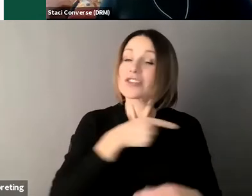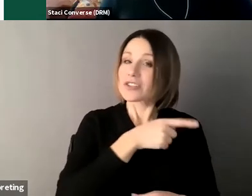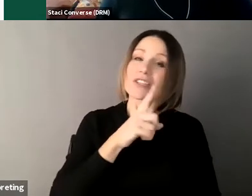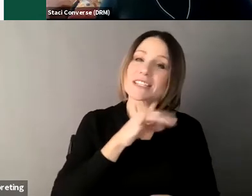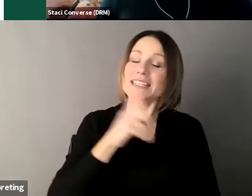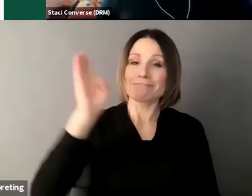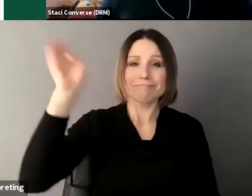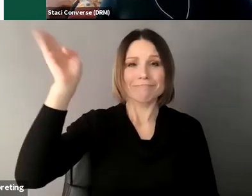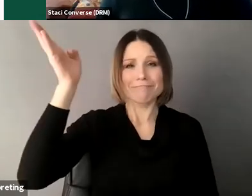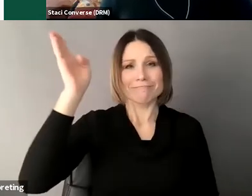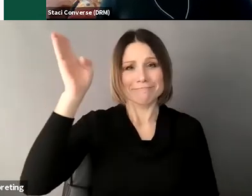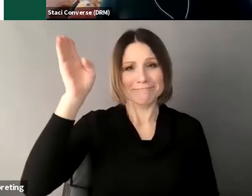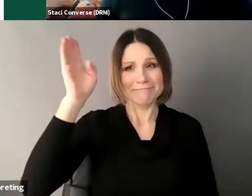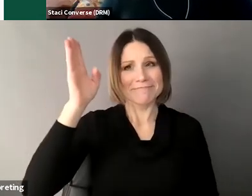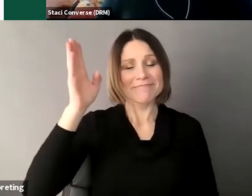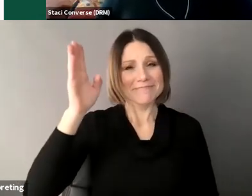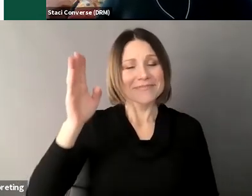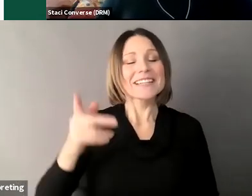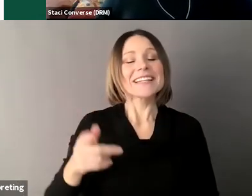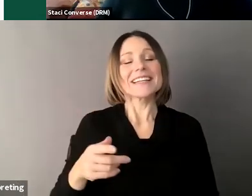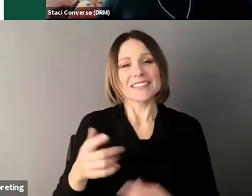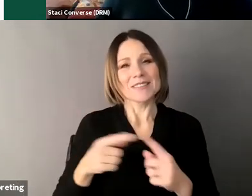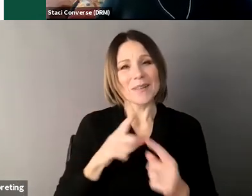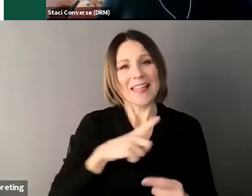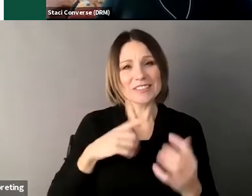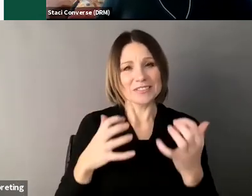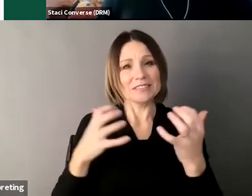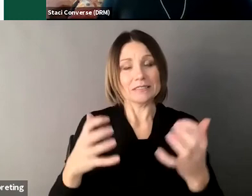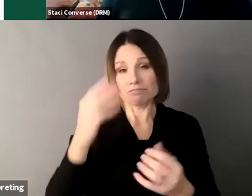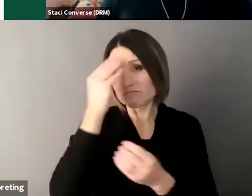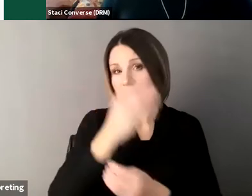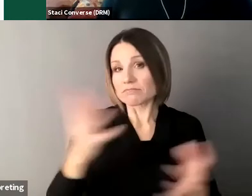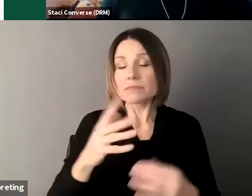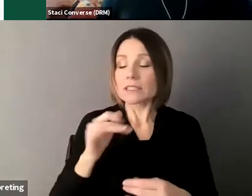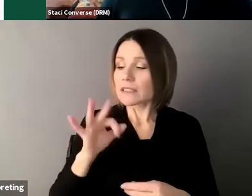a couple years ago when I need to make a decision I get opinions from my mom dad and